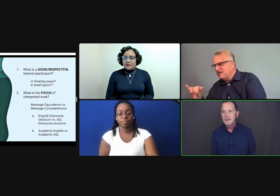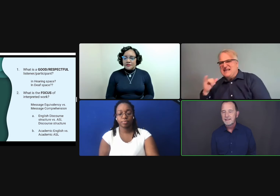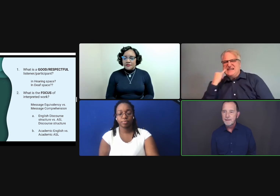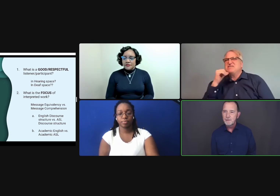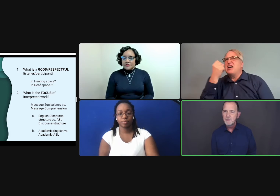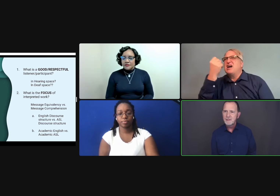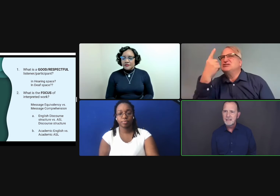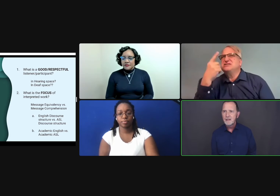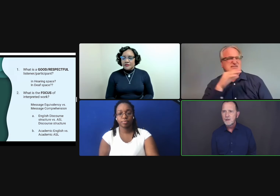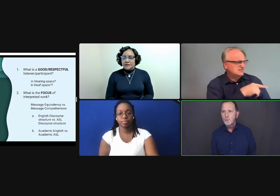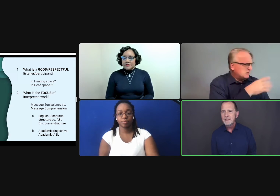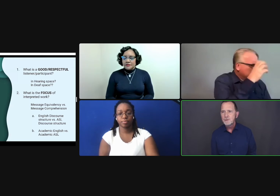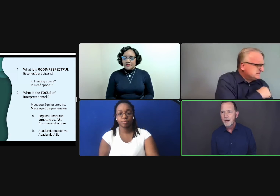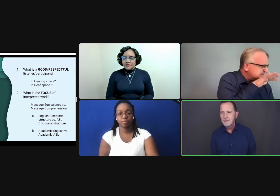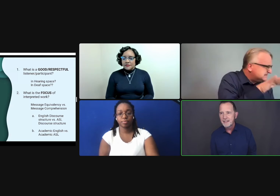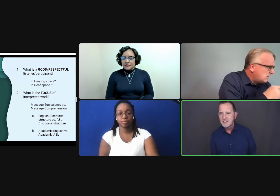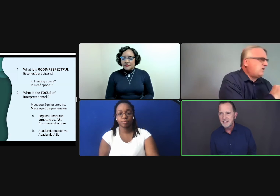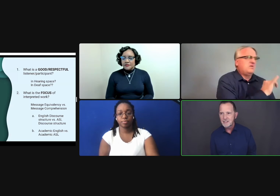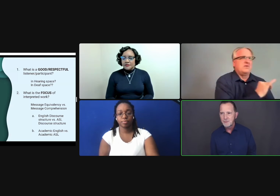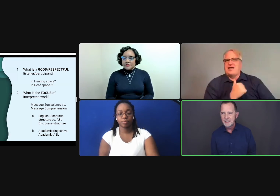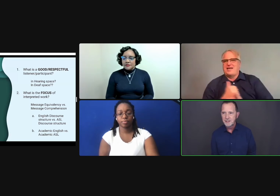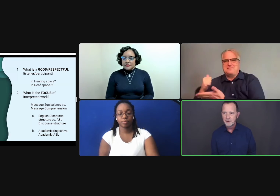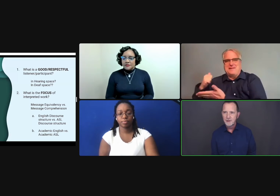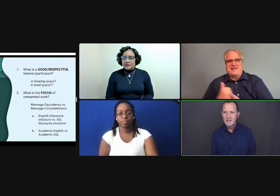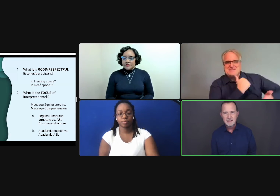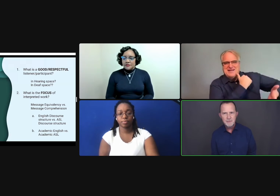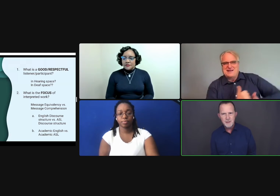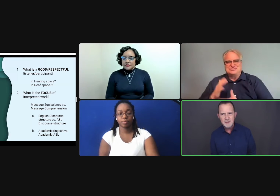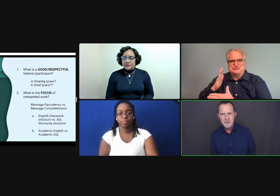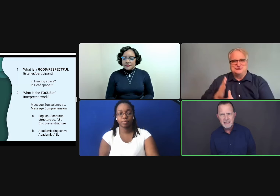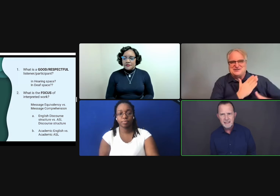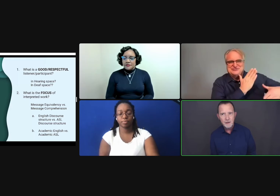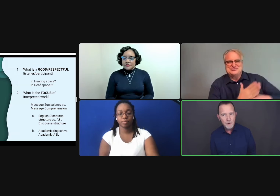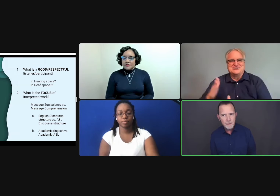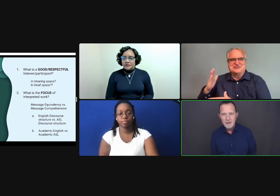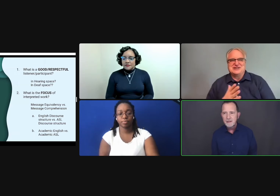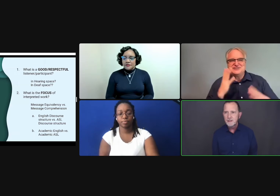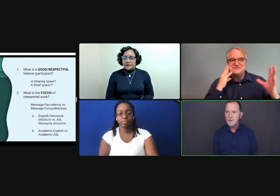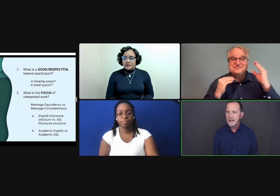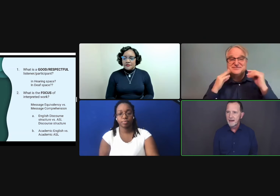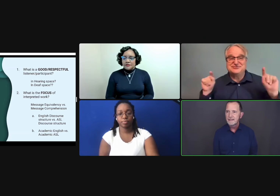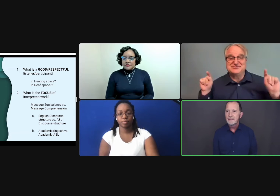In the deaf community, we do comprehension checks with each other. Is this what you're understanding? No? Here's what I got.